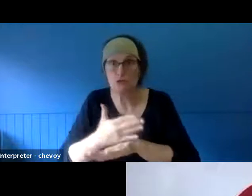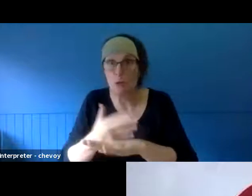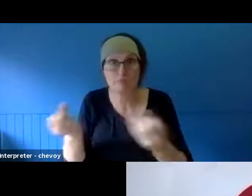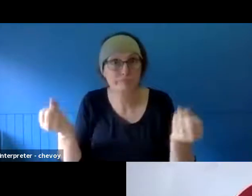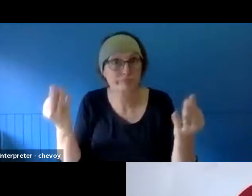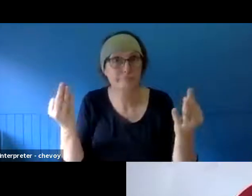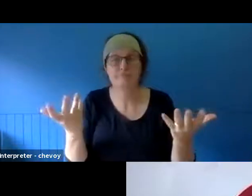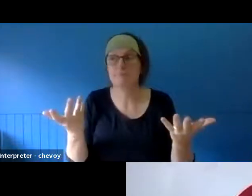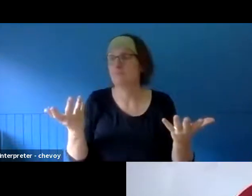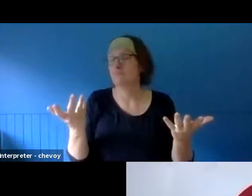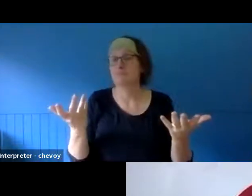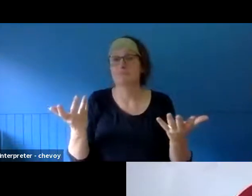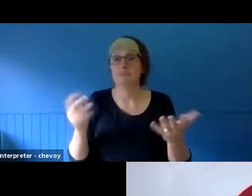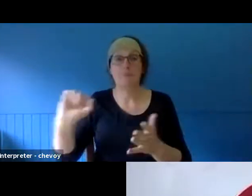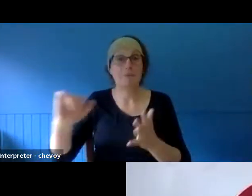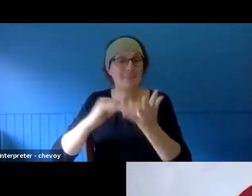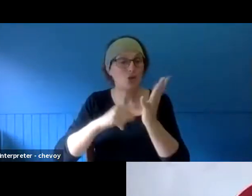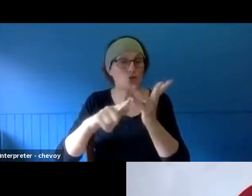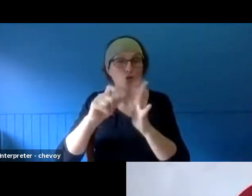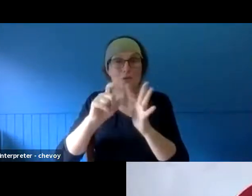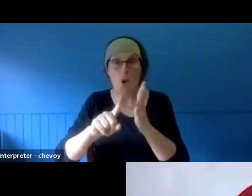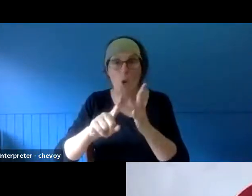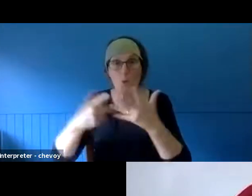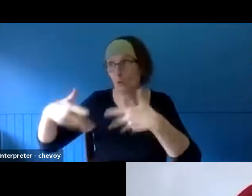lost their income and had their studios and houses destroyed - which